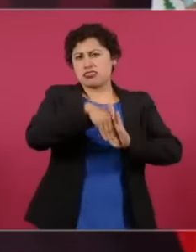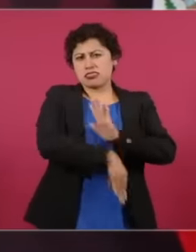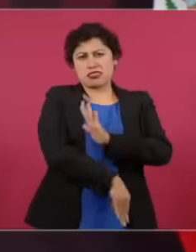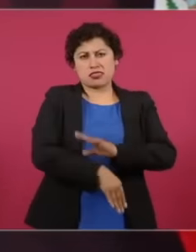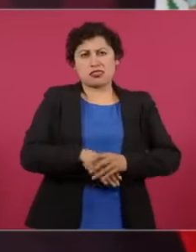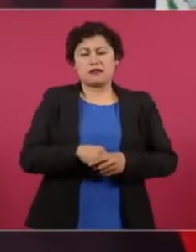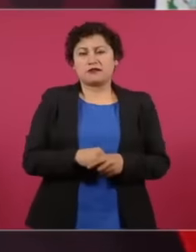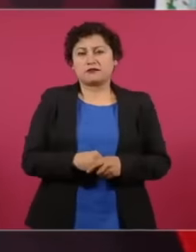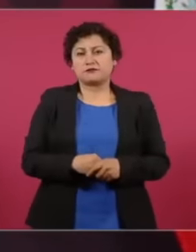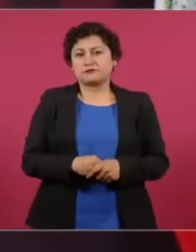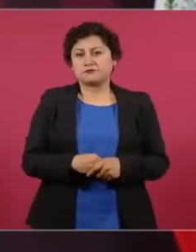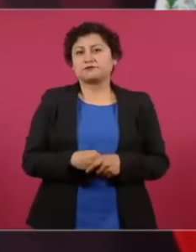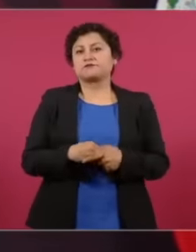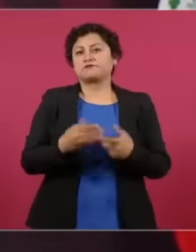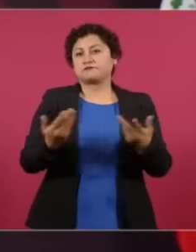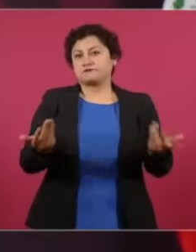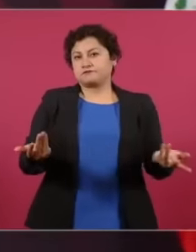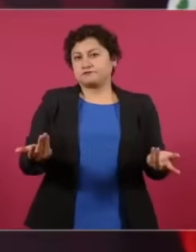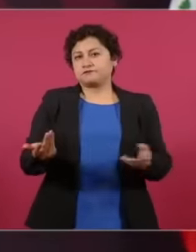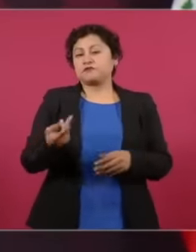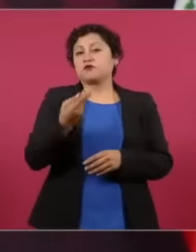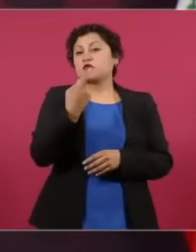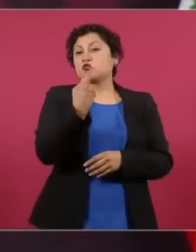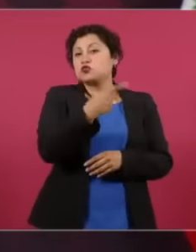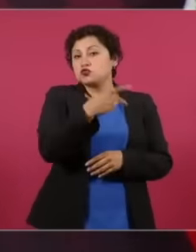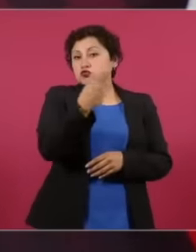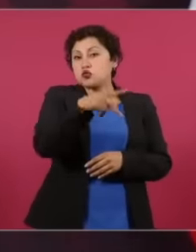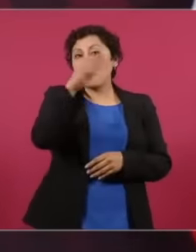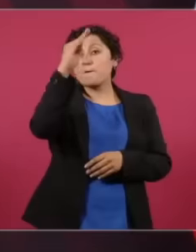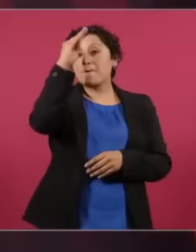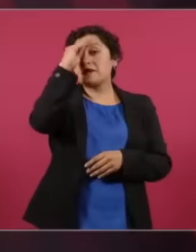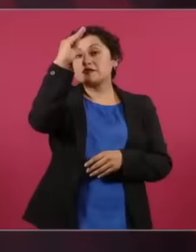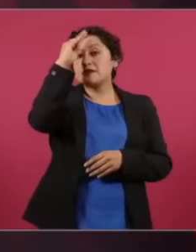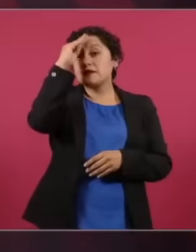it's the decline of conservative thought,